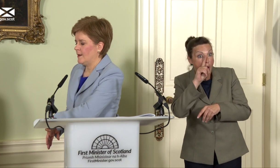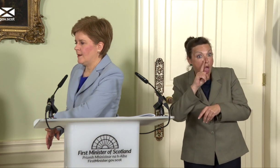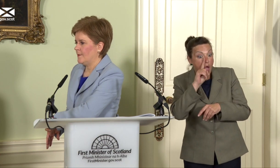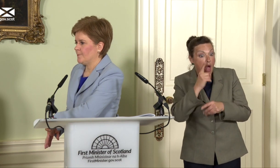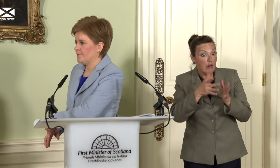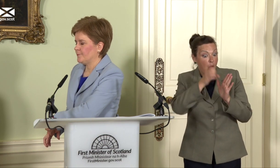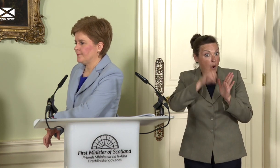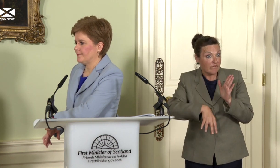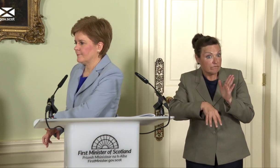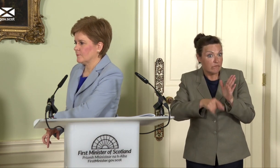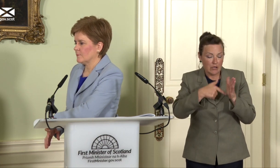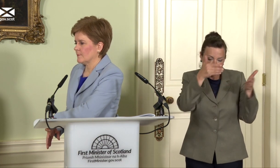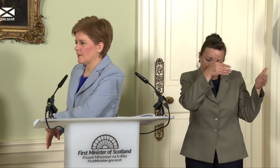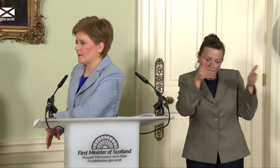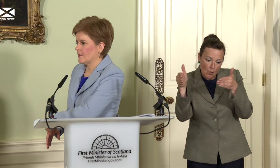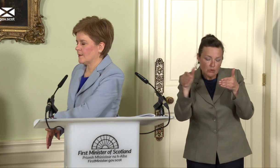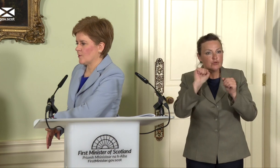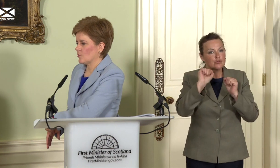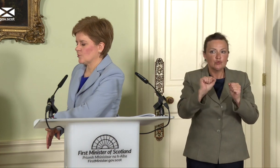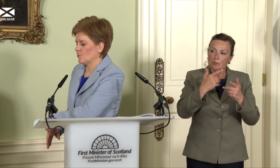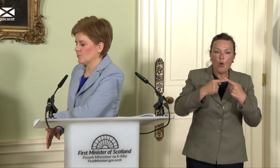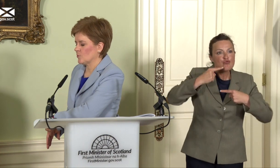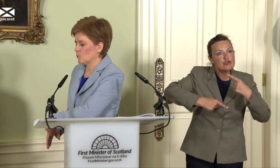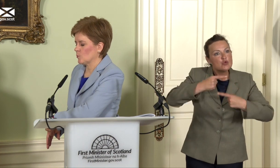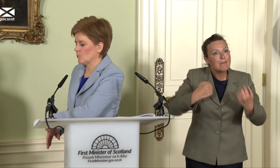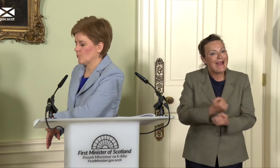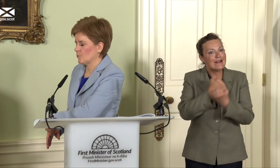a really big part of the campaign, and I also noticed that there was a mention of the gender